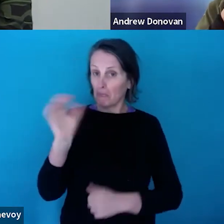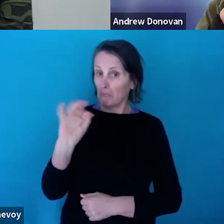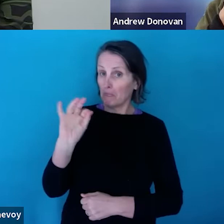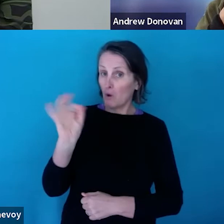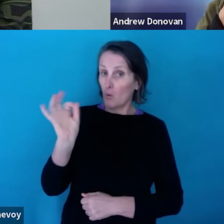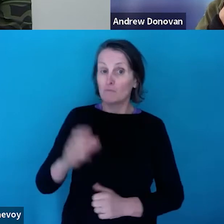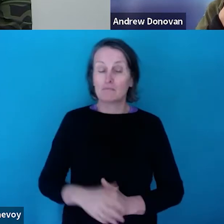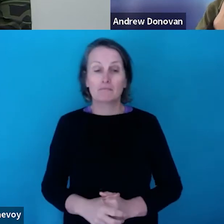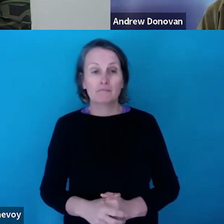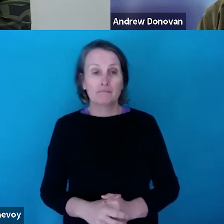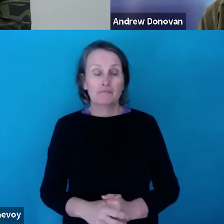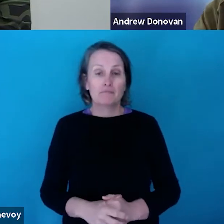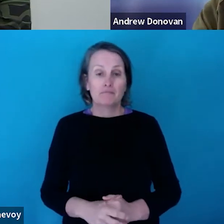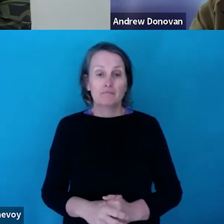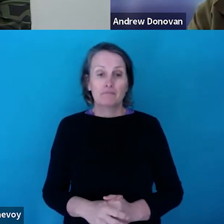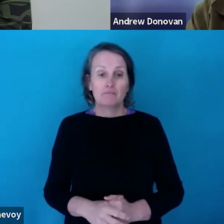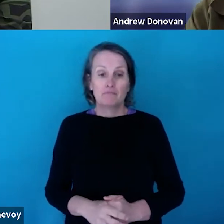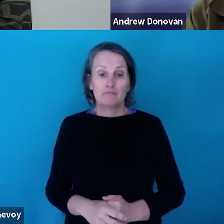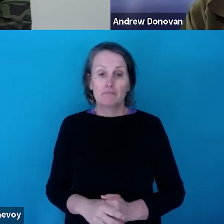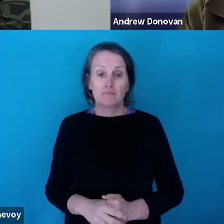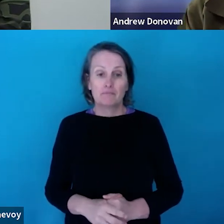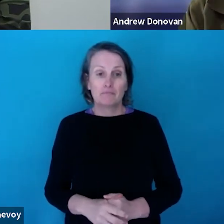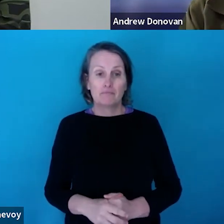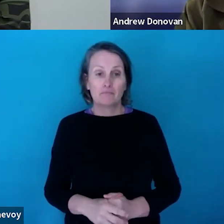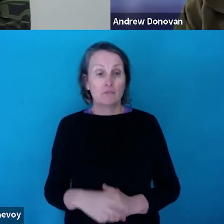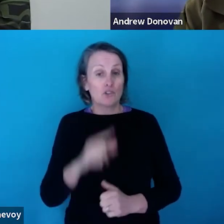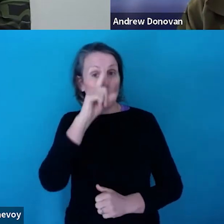So you can apply for different - for different projects